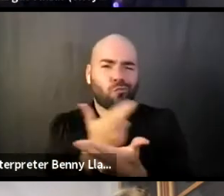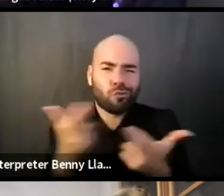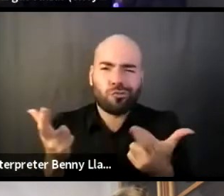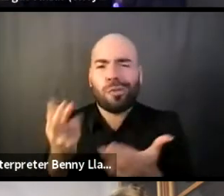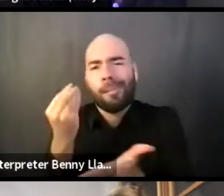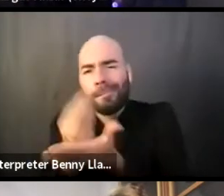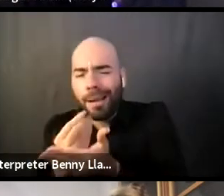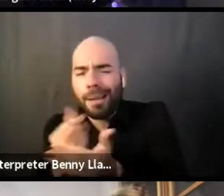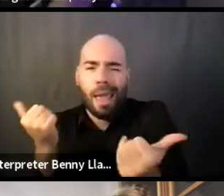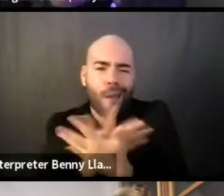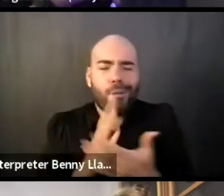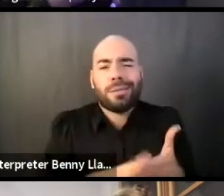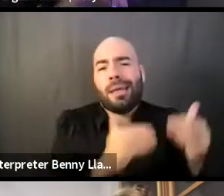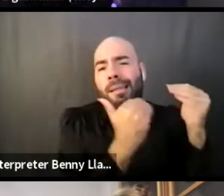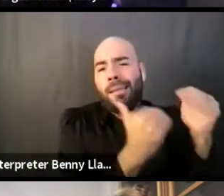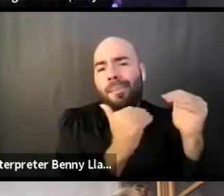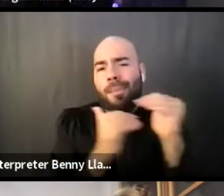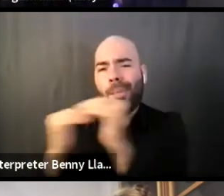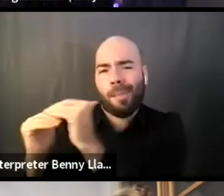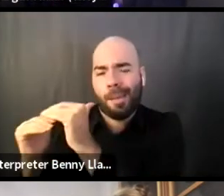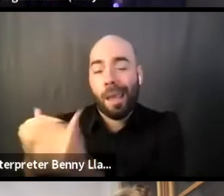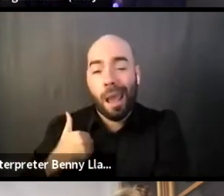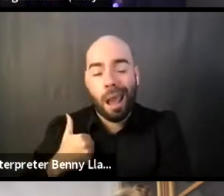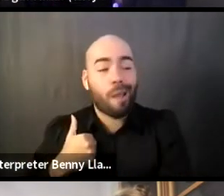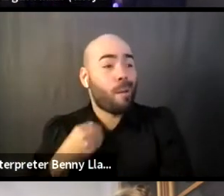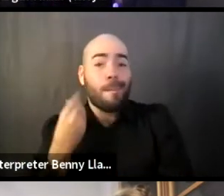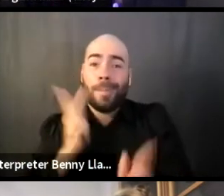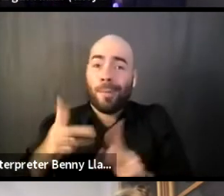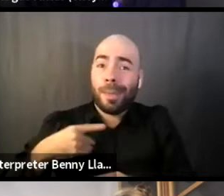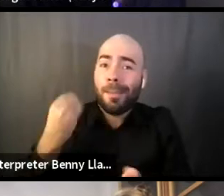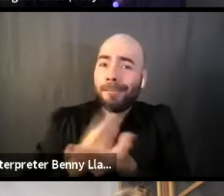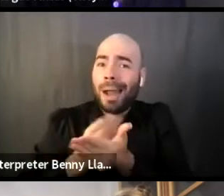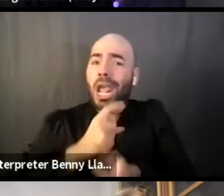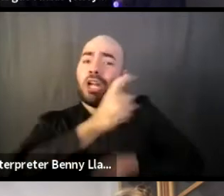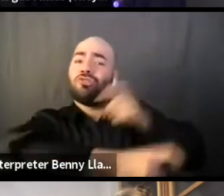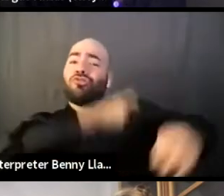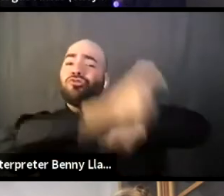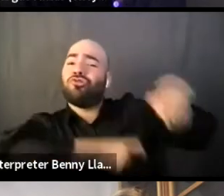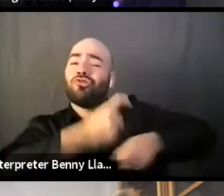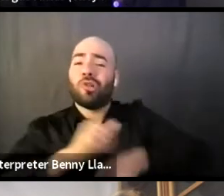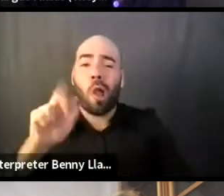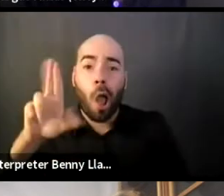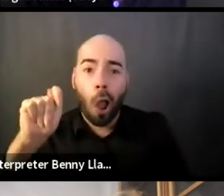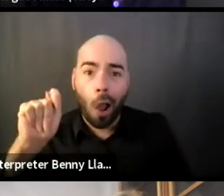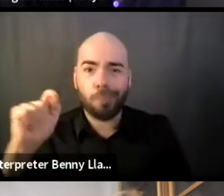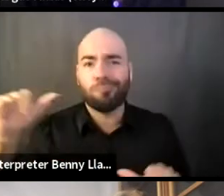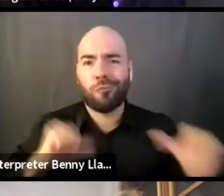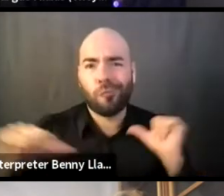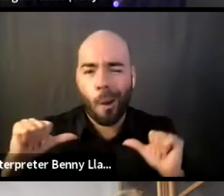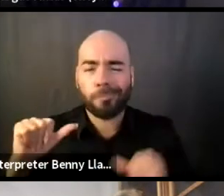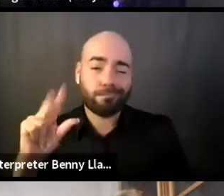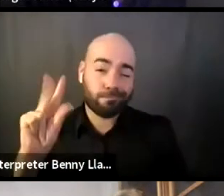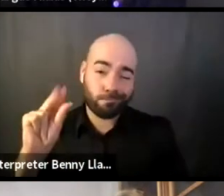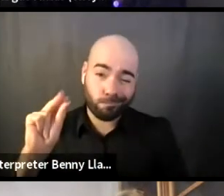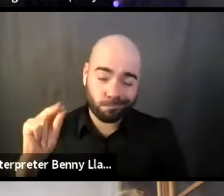that's funneling into the arts back home, just because of our status of like being a U.S. territory.